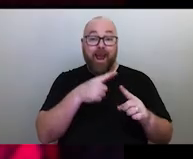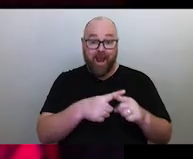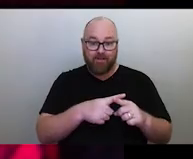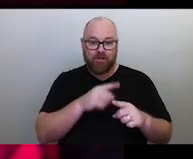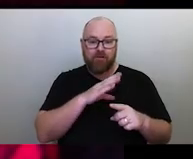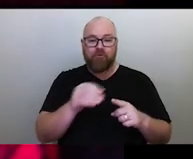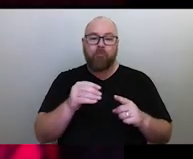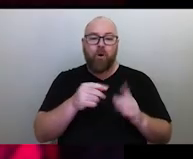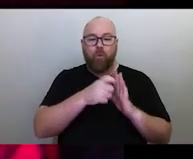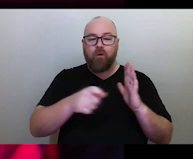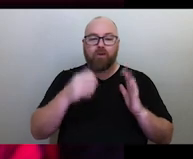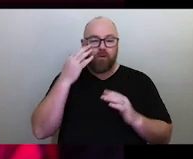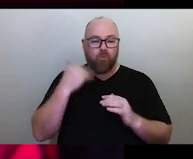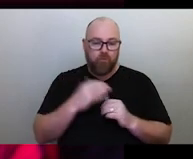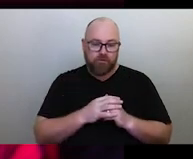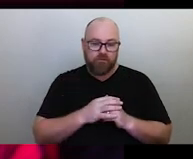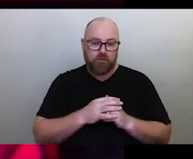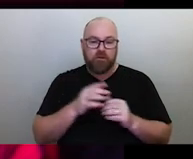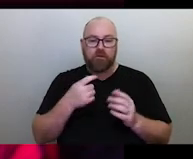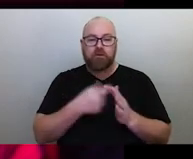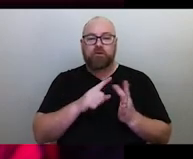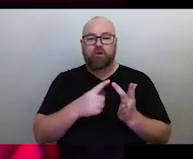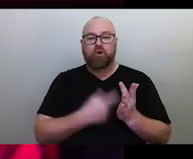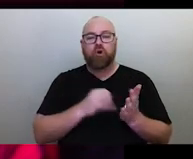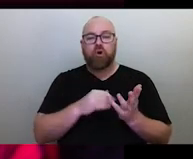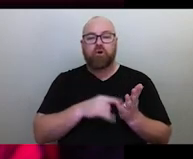by Wiradjuri woman and Astrophysicist, Kirsten Banks.